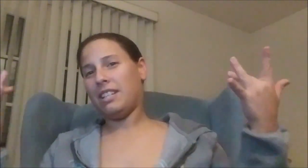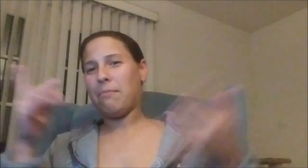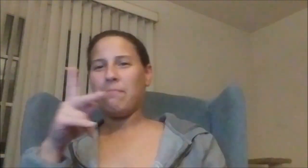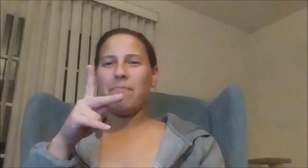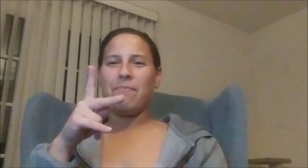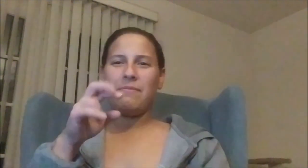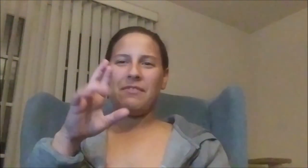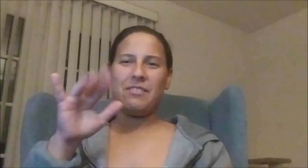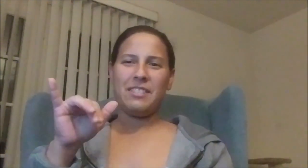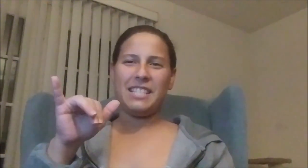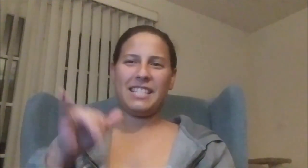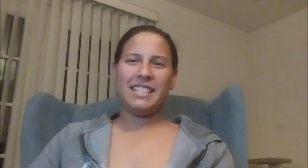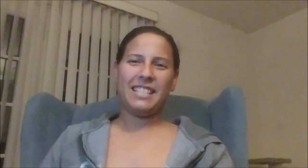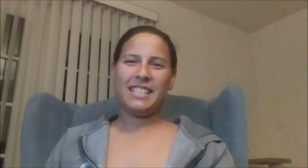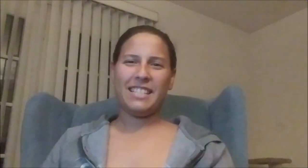What's up Kerry!?! :-D